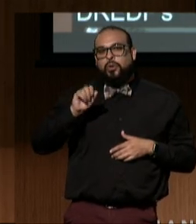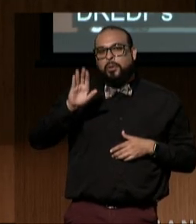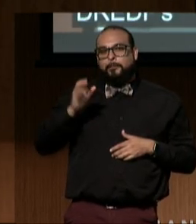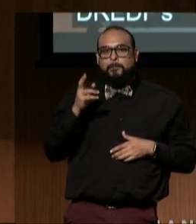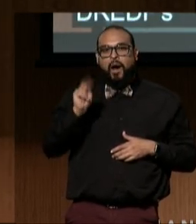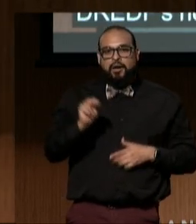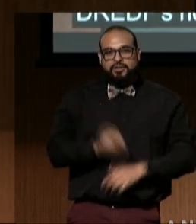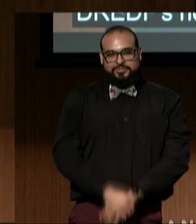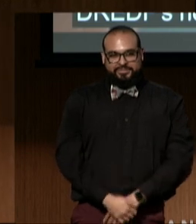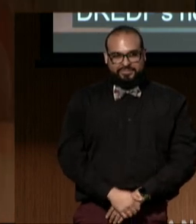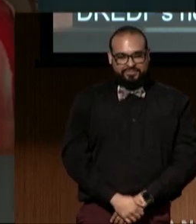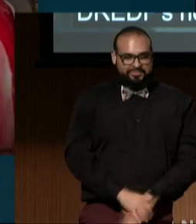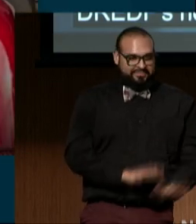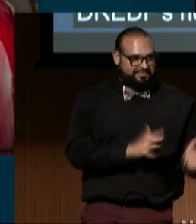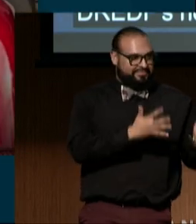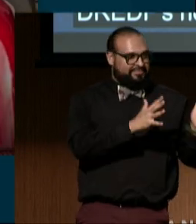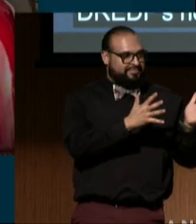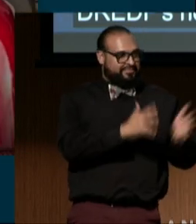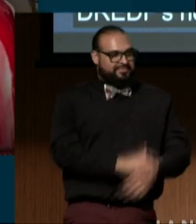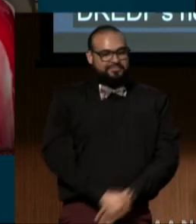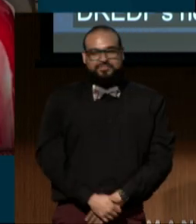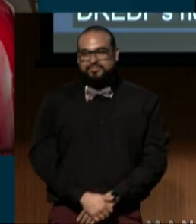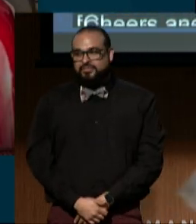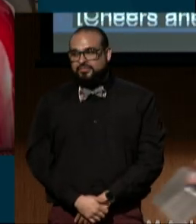(audience applauding)